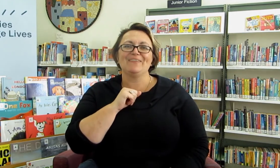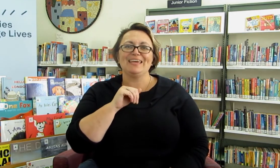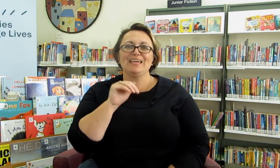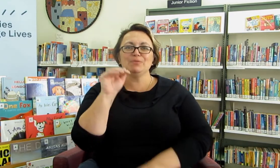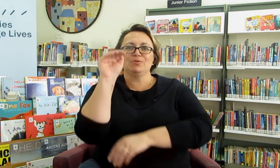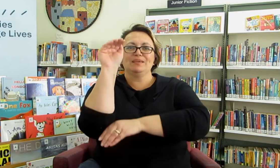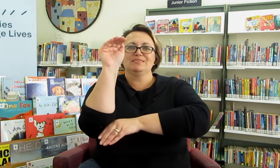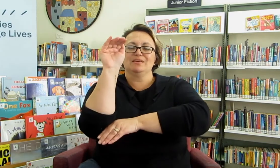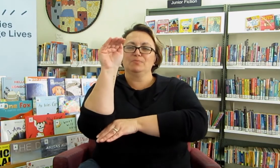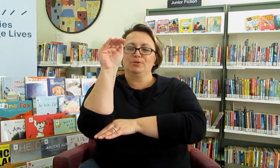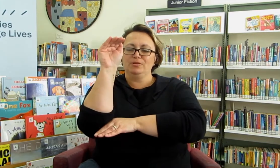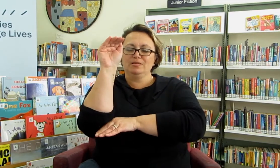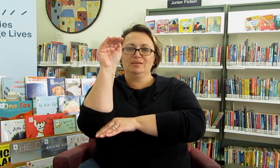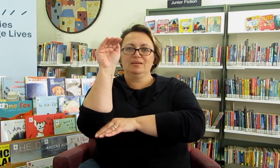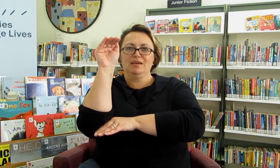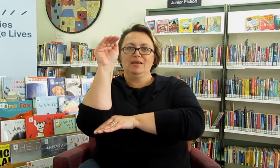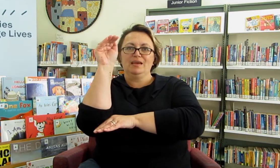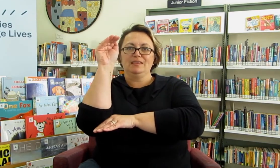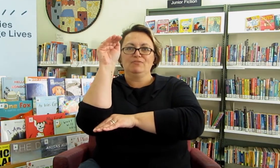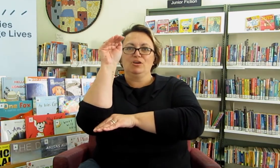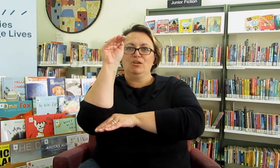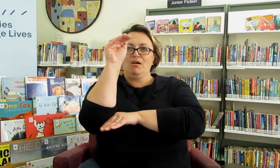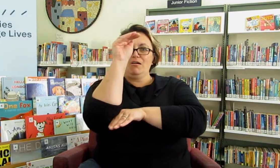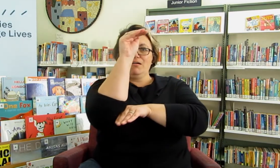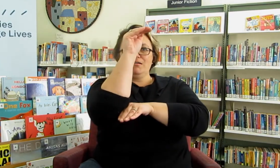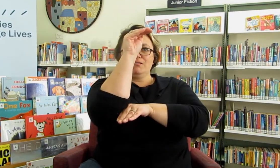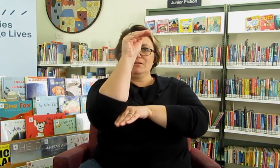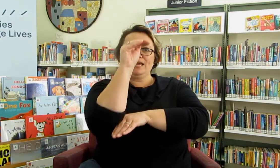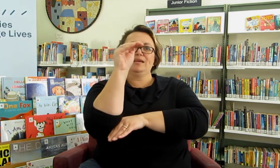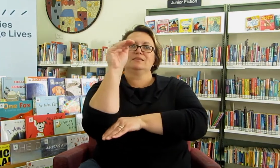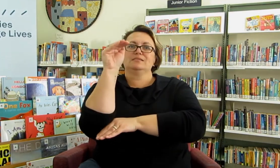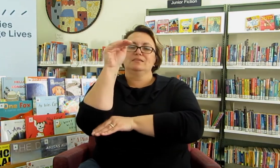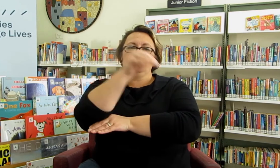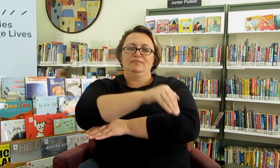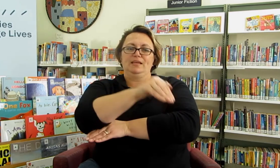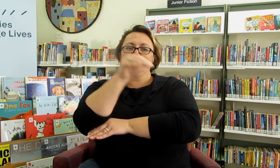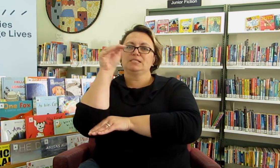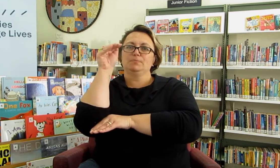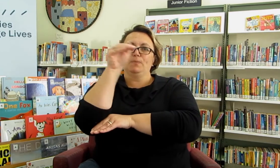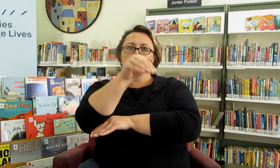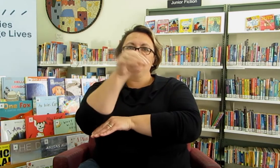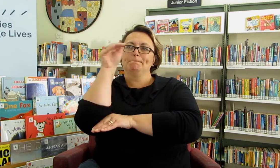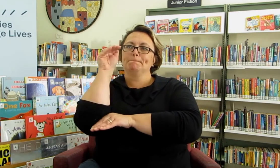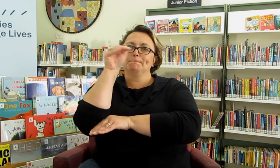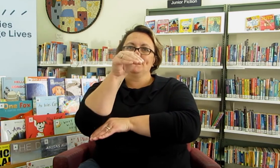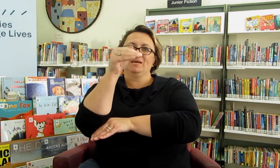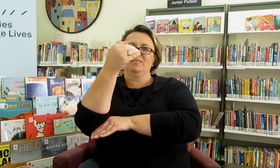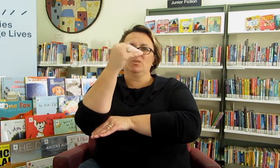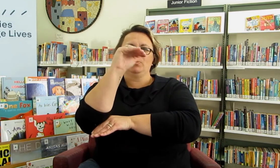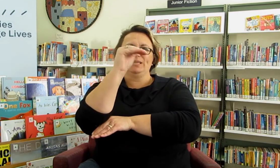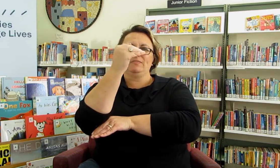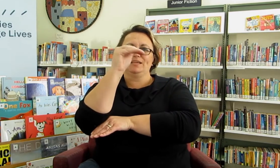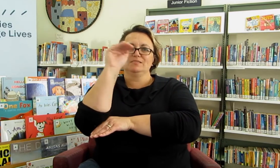Emu is another bird. And they've got long necks, and they like to bop and they've got pointy faces.